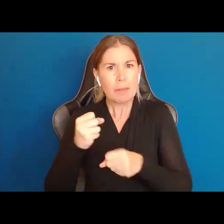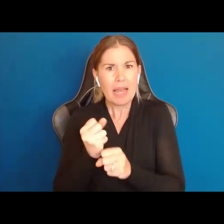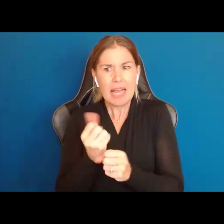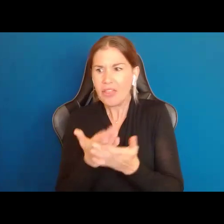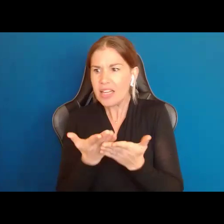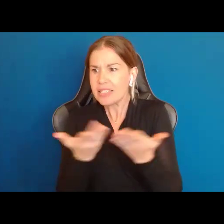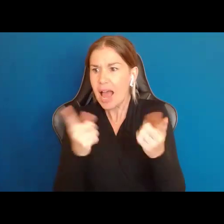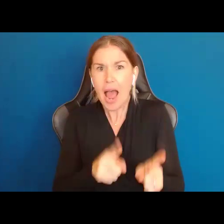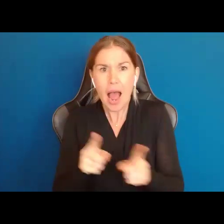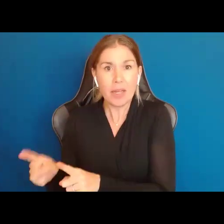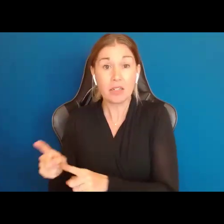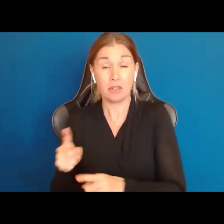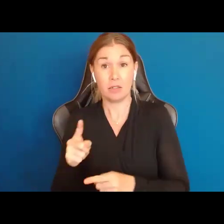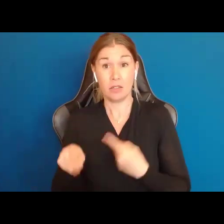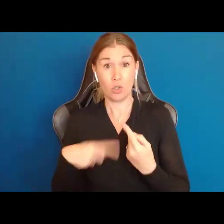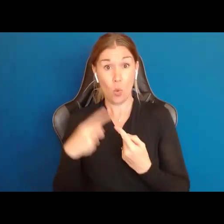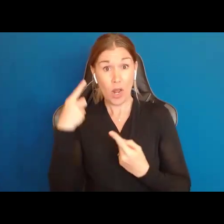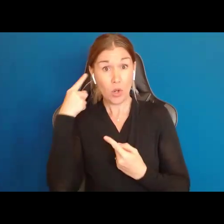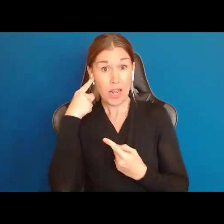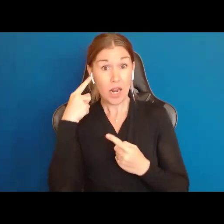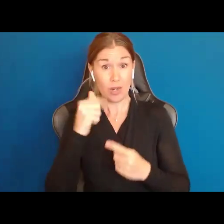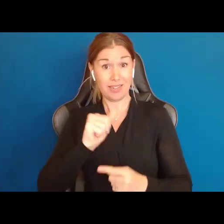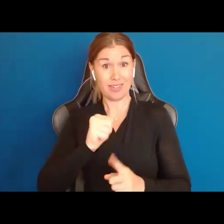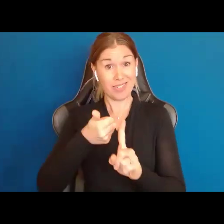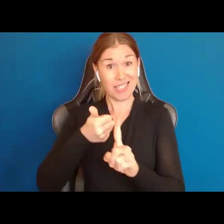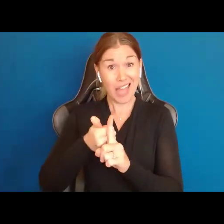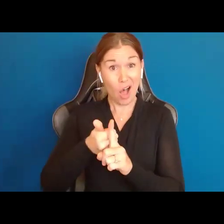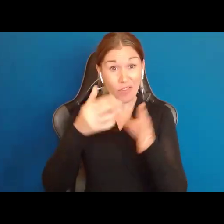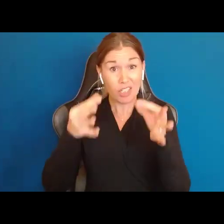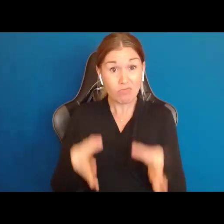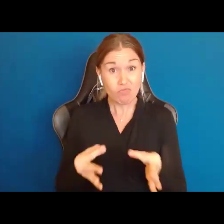So, when you hear self determined, I want you to think of it this way. People who are self